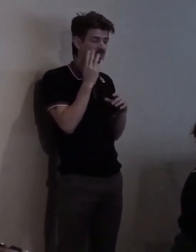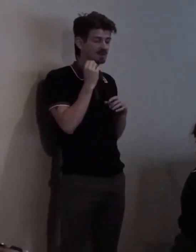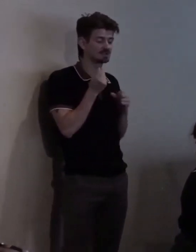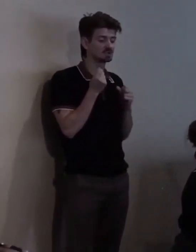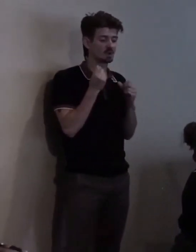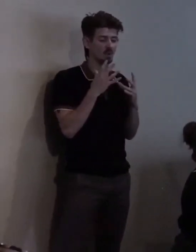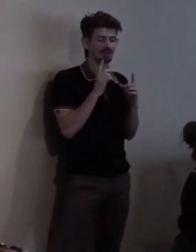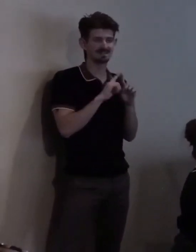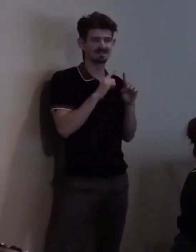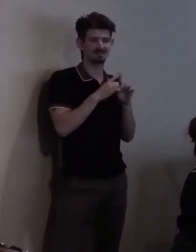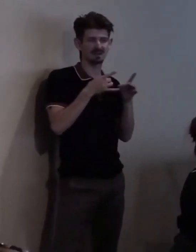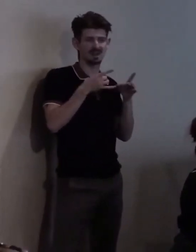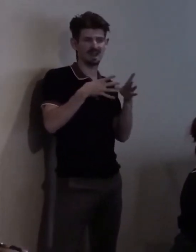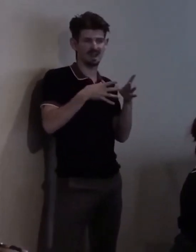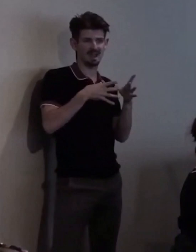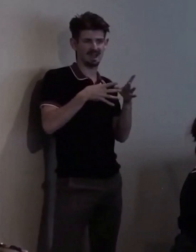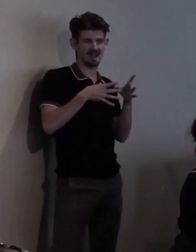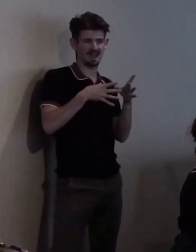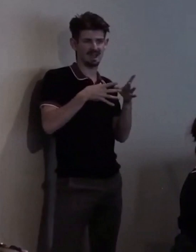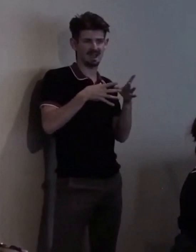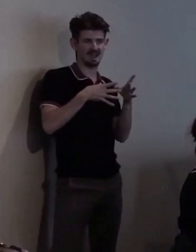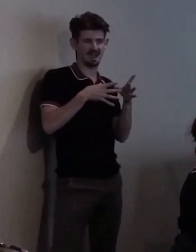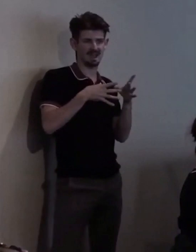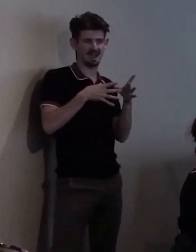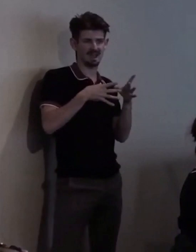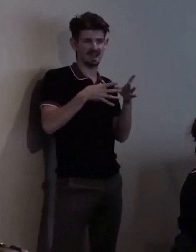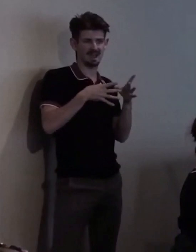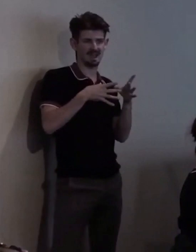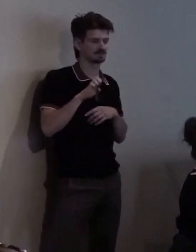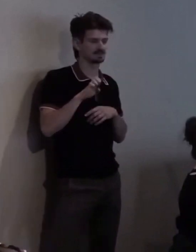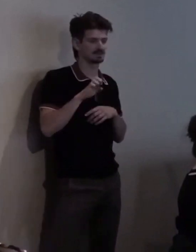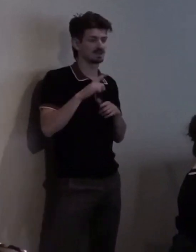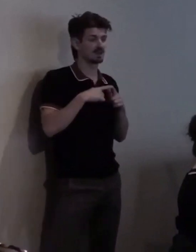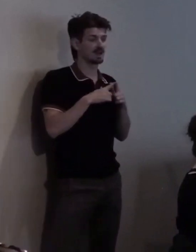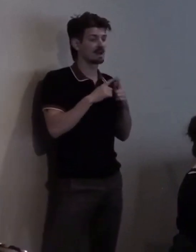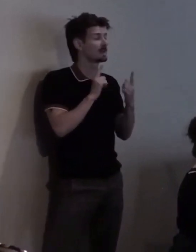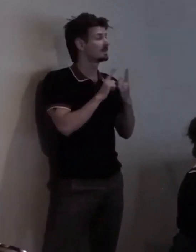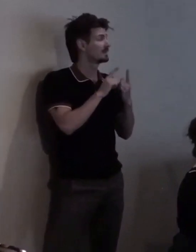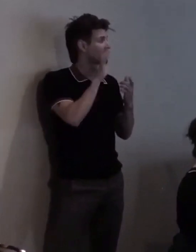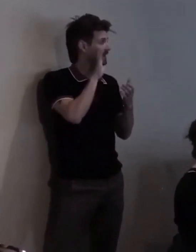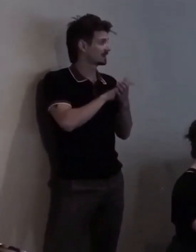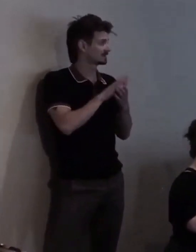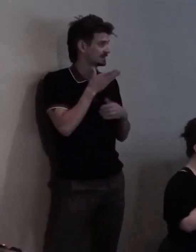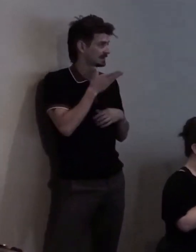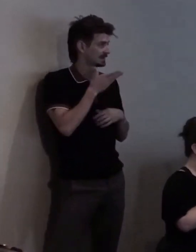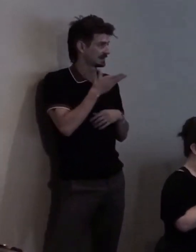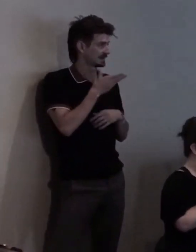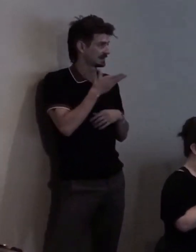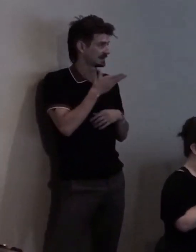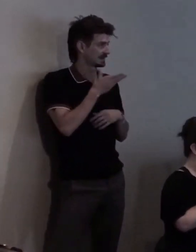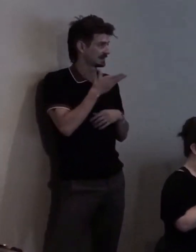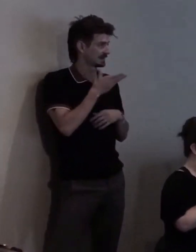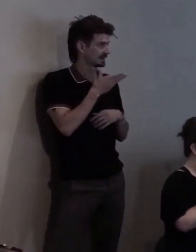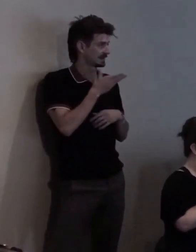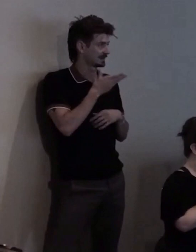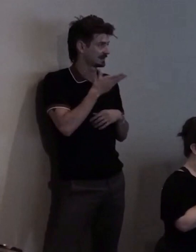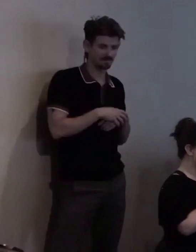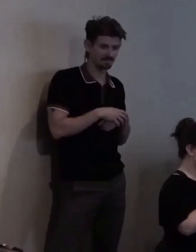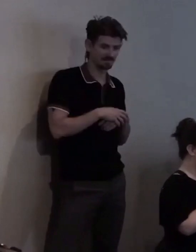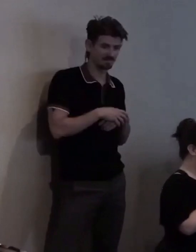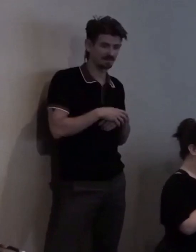Service dog legislation, mental health legislation, Medicaid Buy-In legislation...